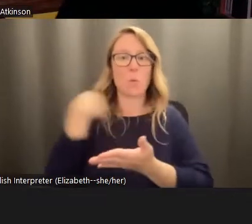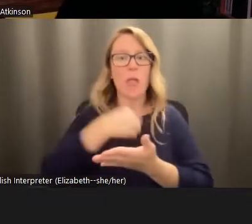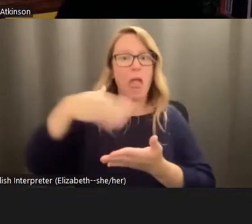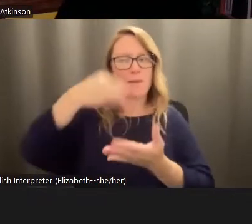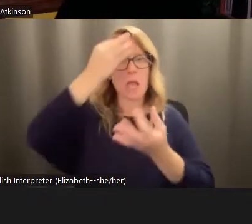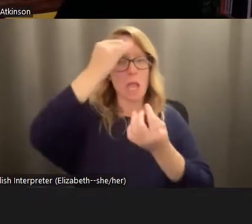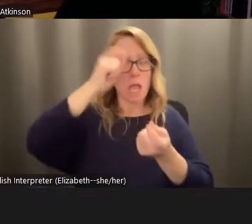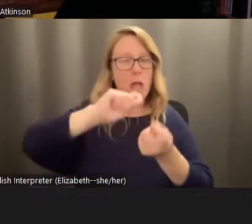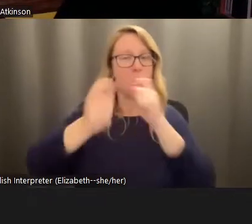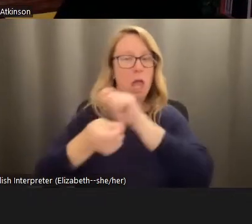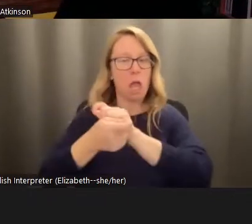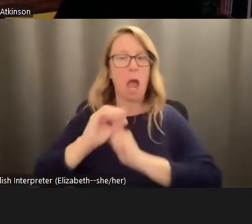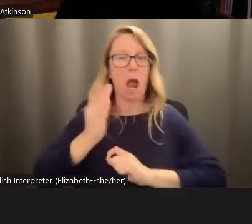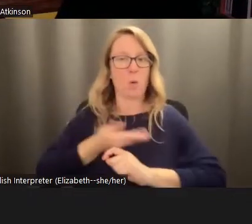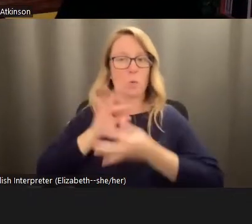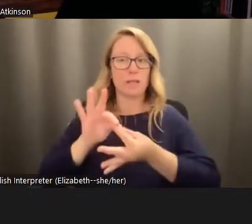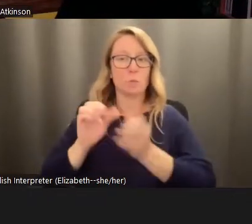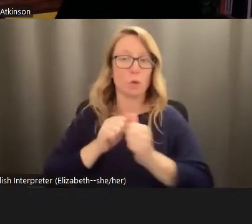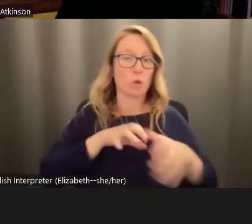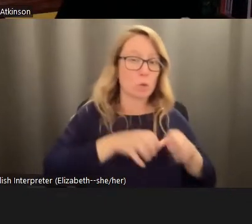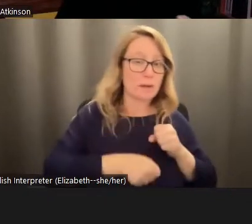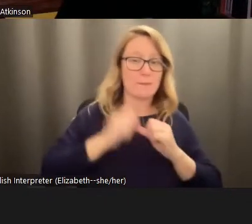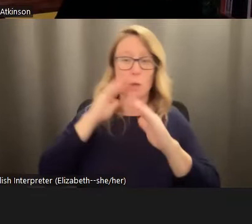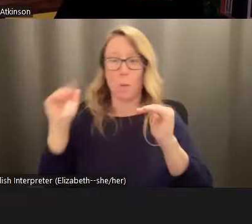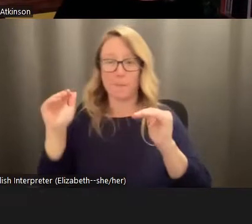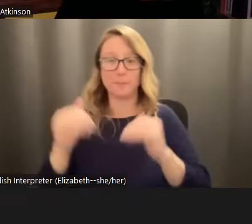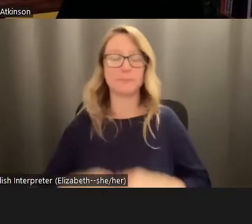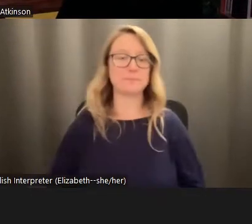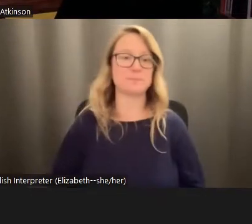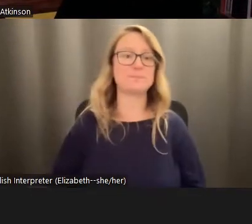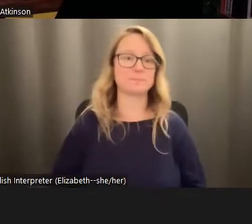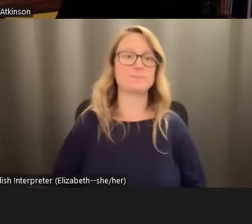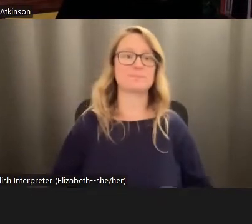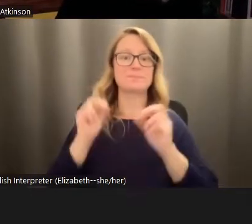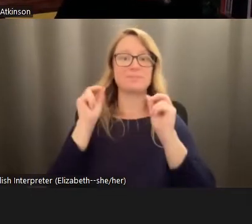relation to grief and hope. Okay, so at long last, here is